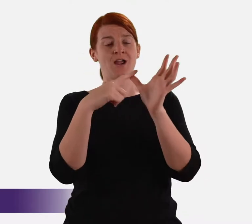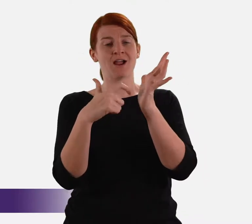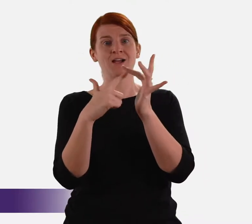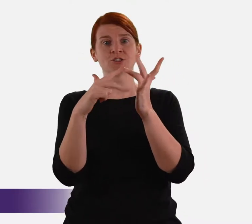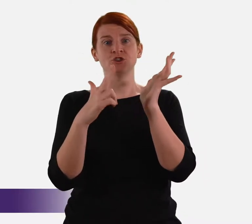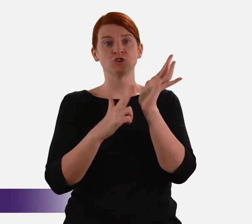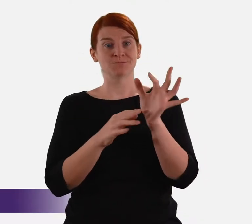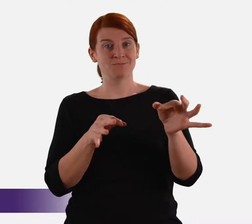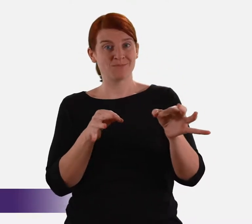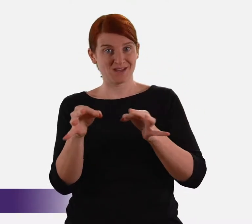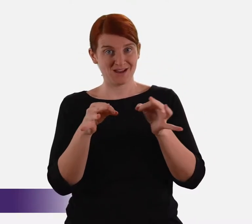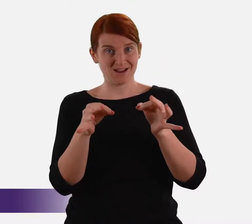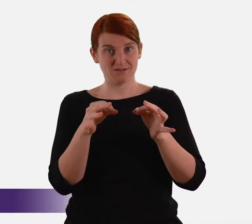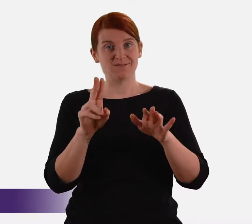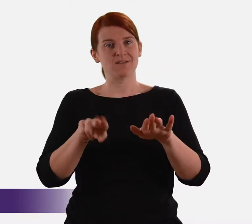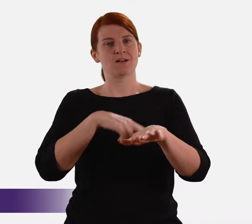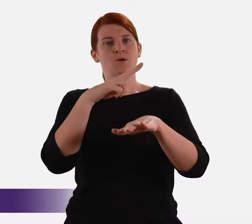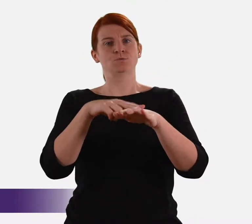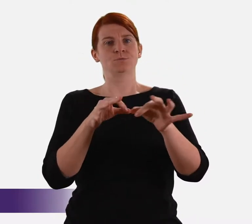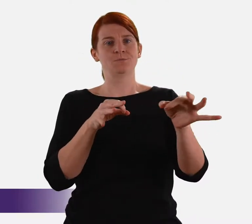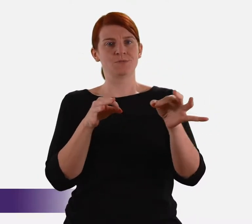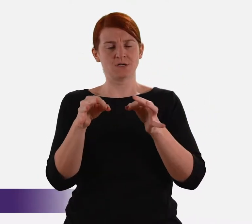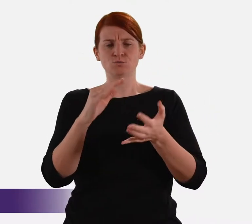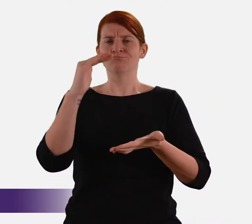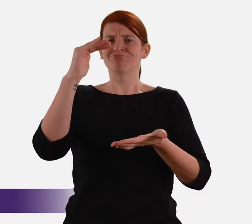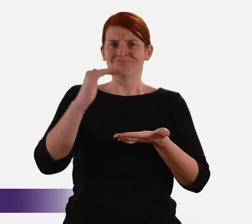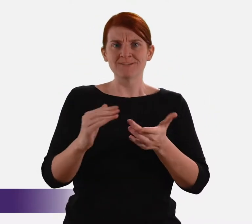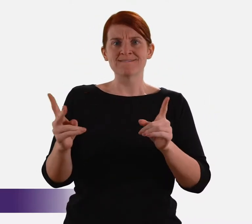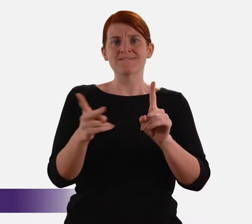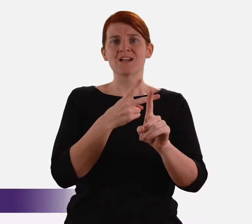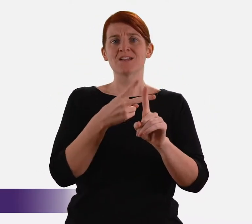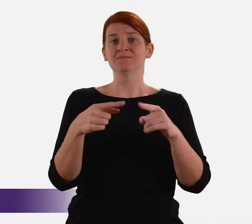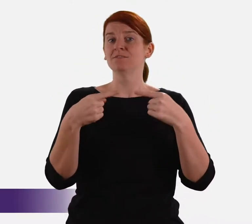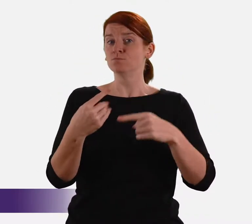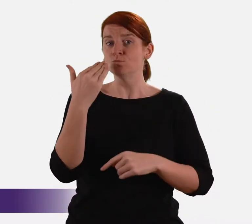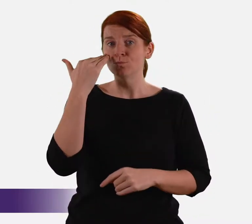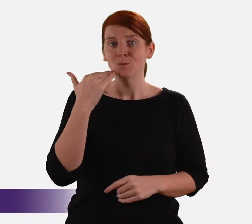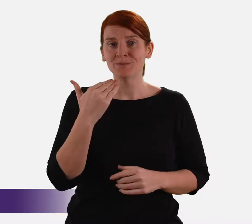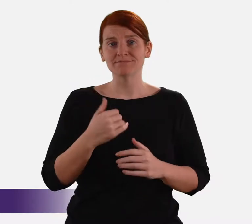the Third Action Plan of the National Plan to Reduce Violence Against Women.